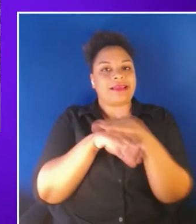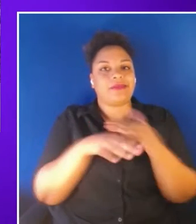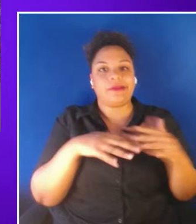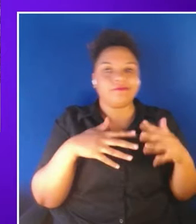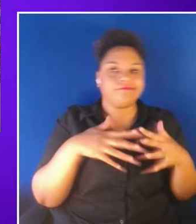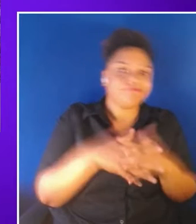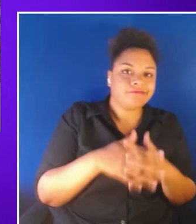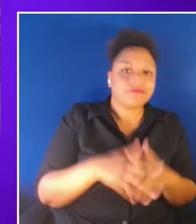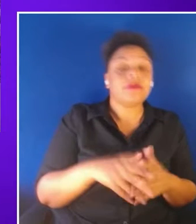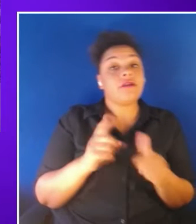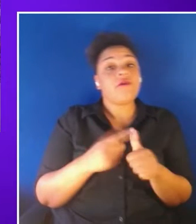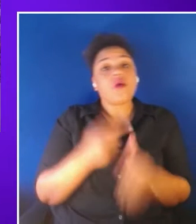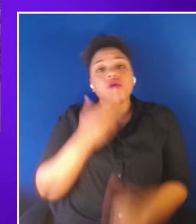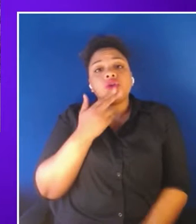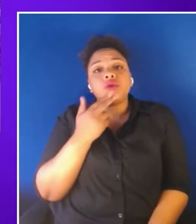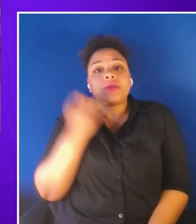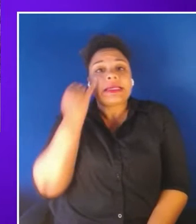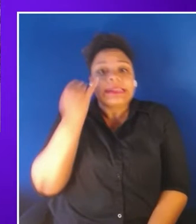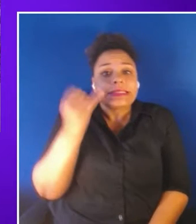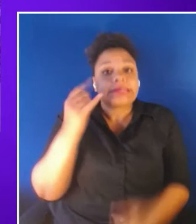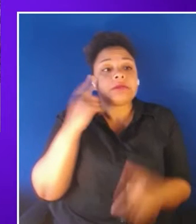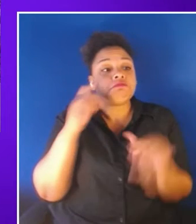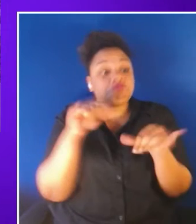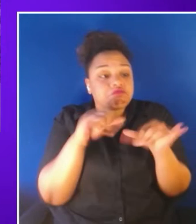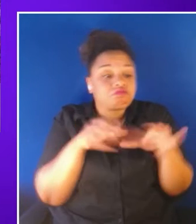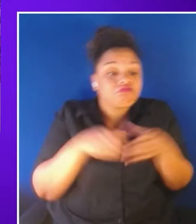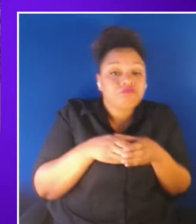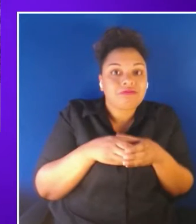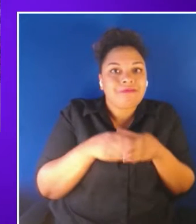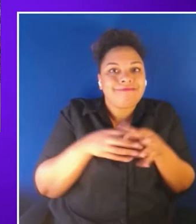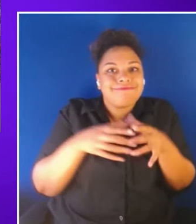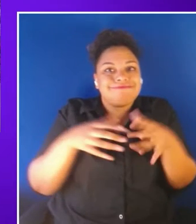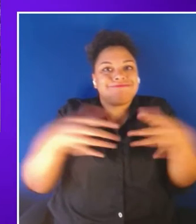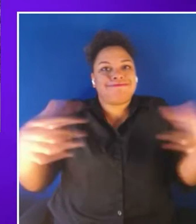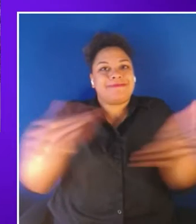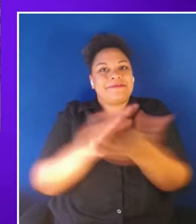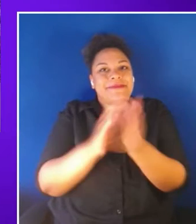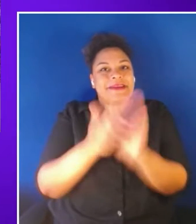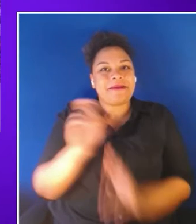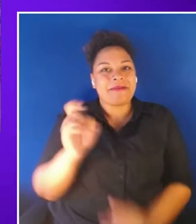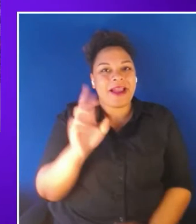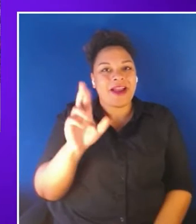group of like-minded people has now become XR access a thriving community of hundreds